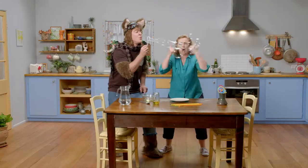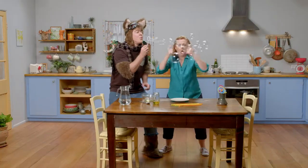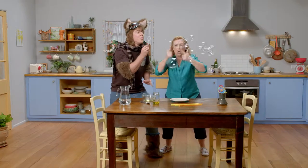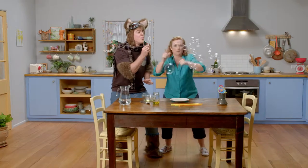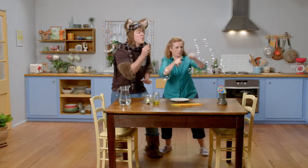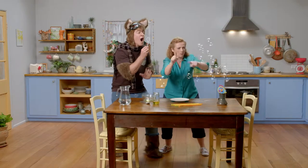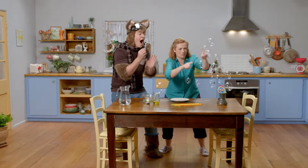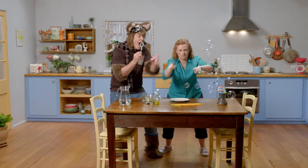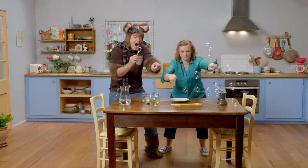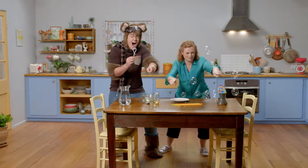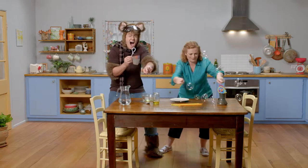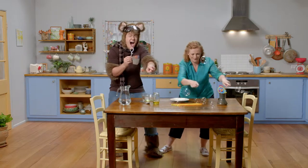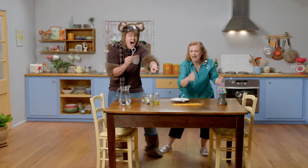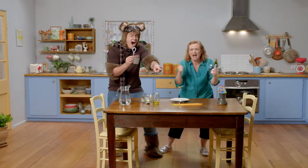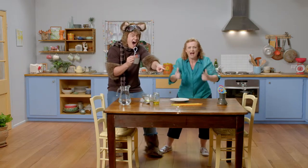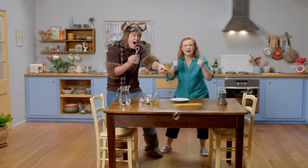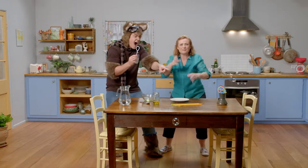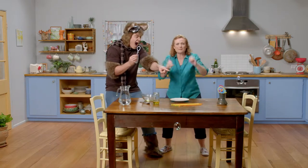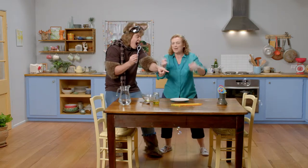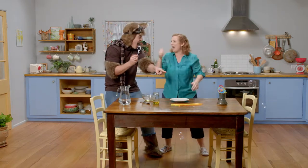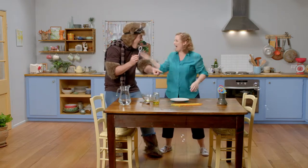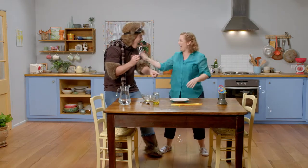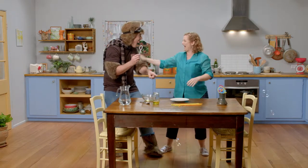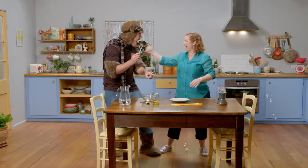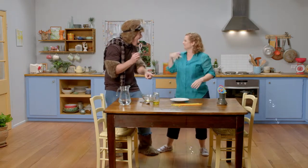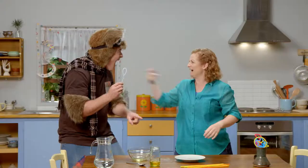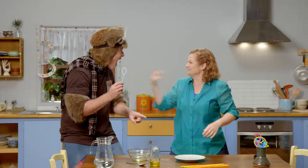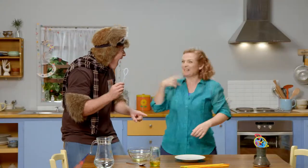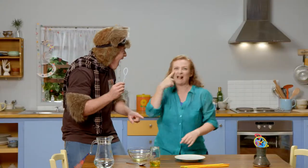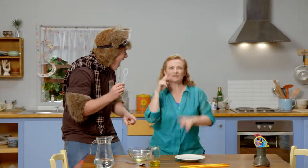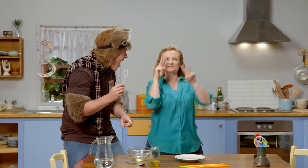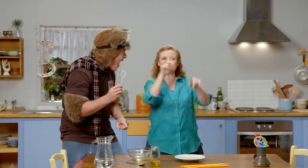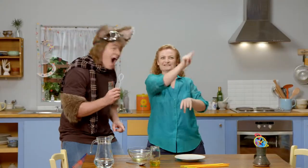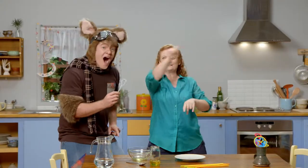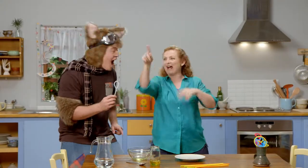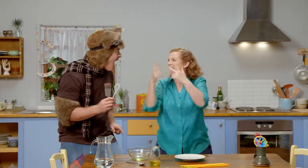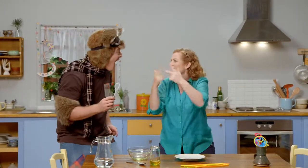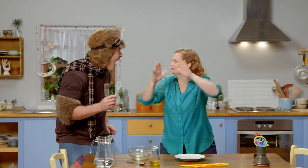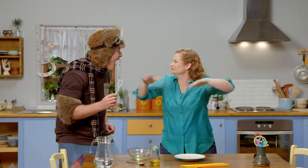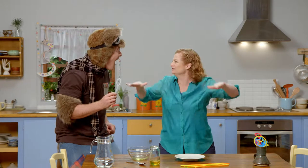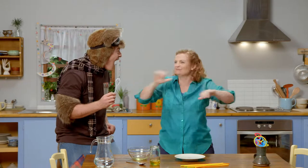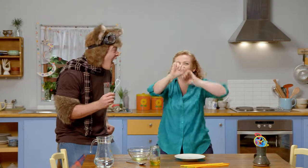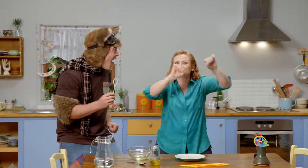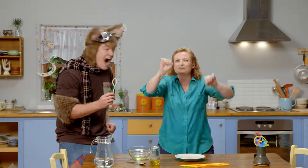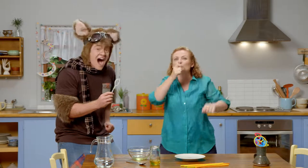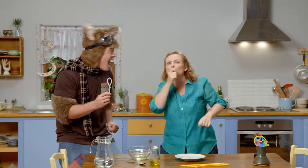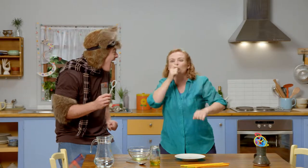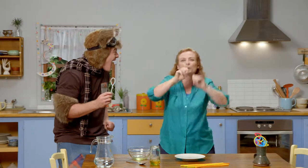Oh wow! Pop pop pop. Look at all of those! That’s great! Hey, did you want to watch some children playing with bubbles